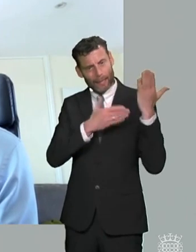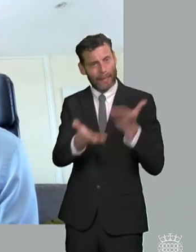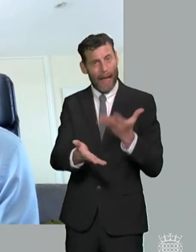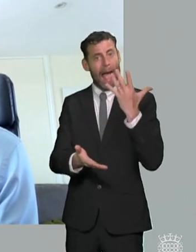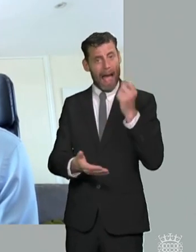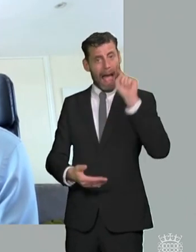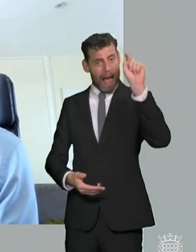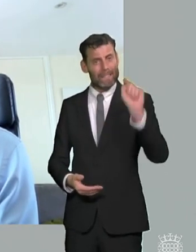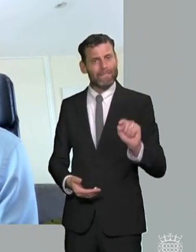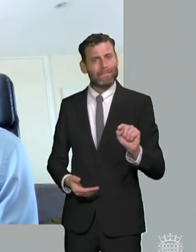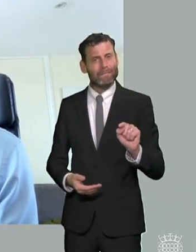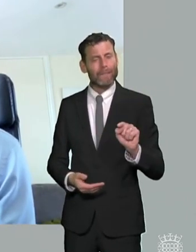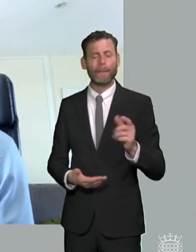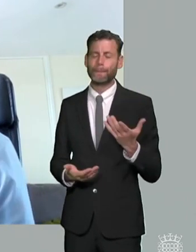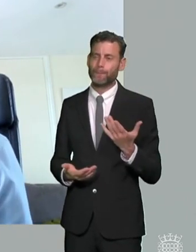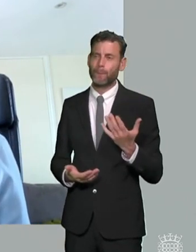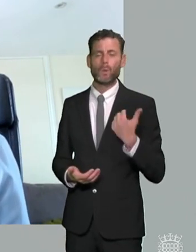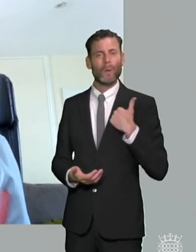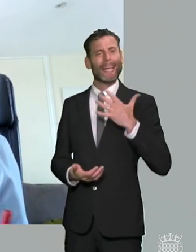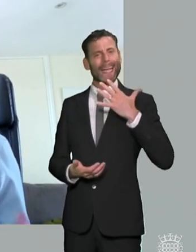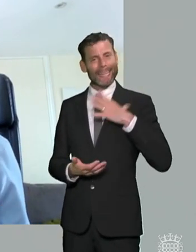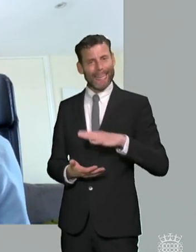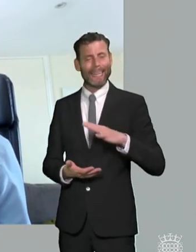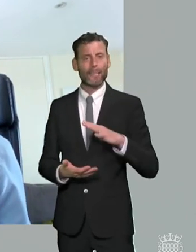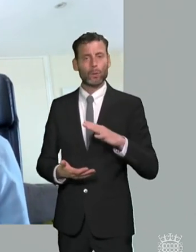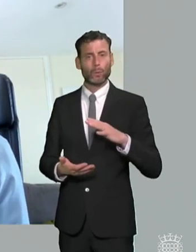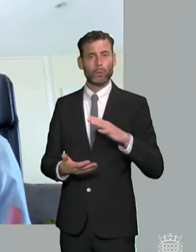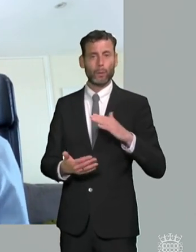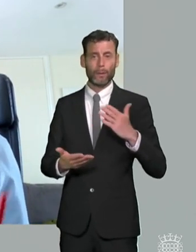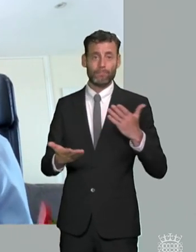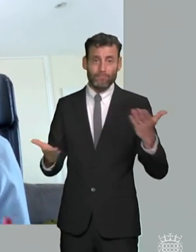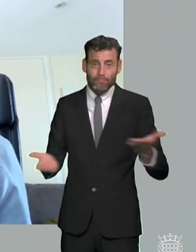there's more we could do in order just to make it very very clear that these are the sorts of